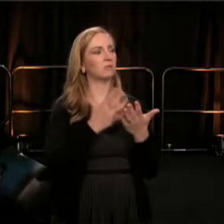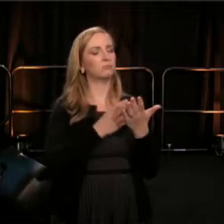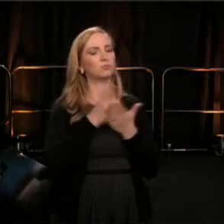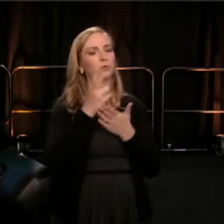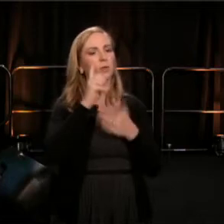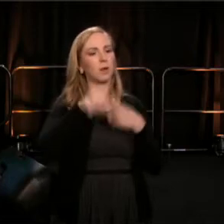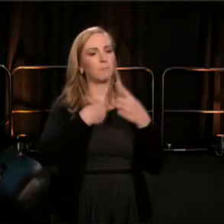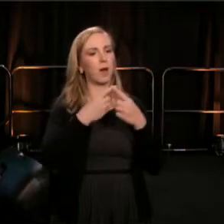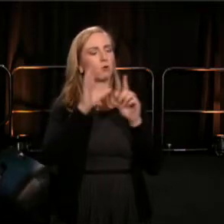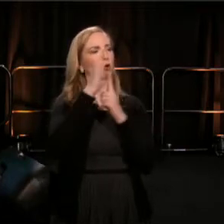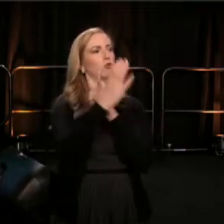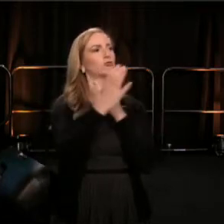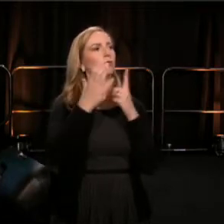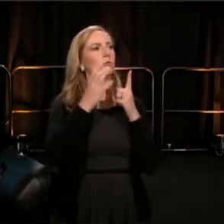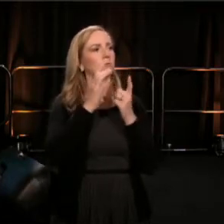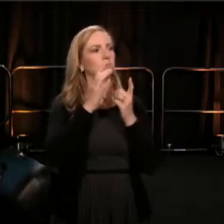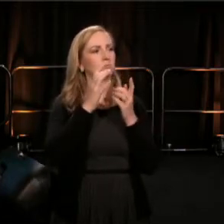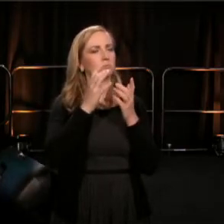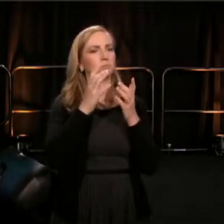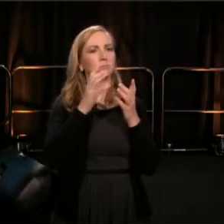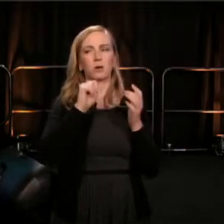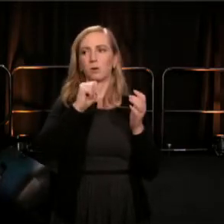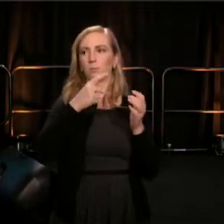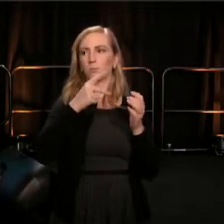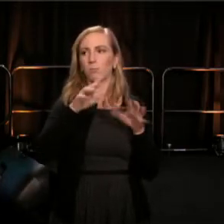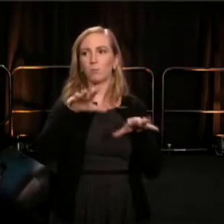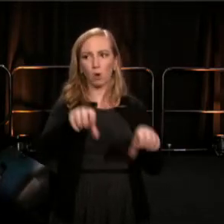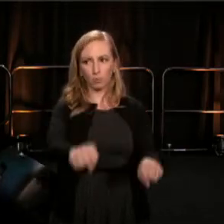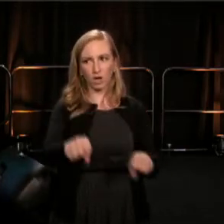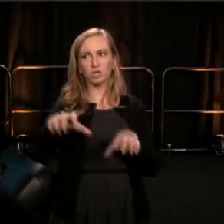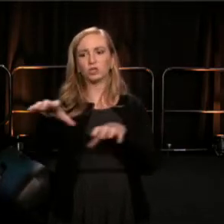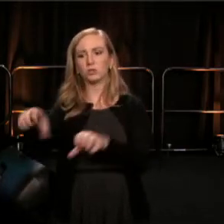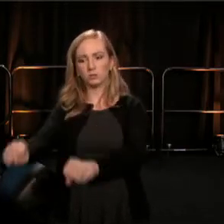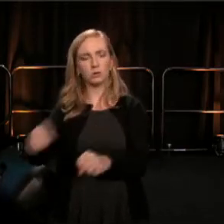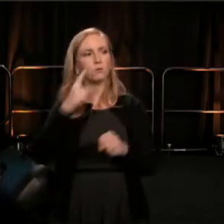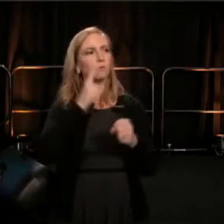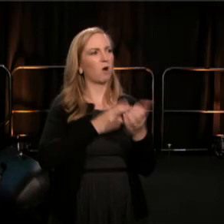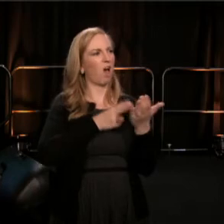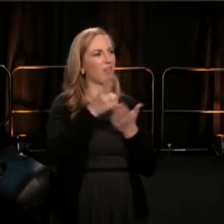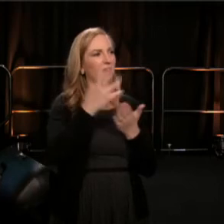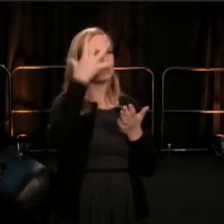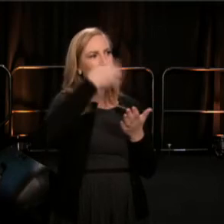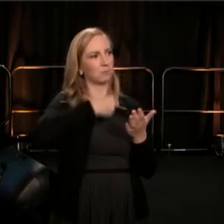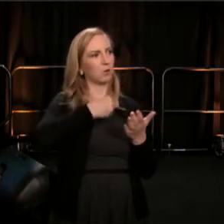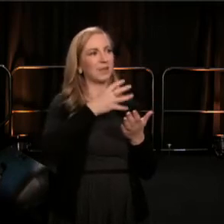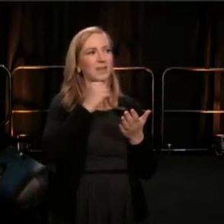showing us authentic beauty instead of Red face or Crip face, and leading us beyond orientalism.